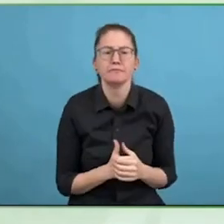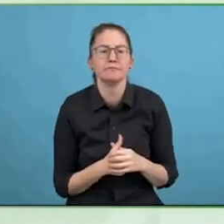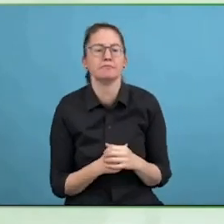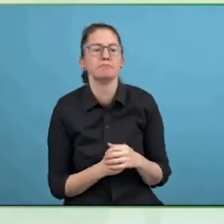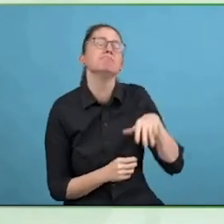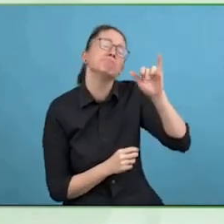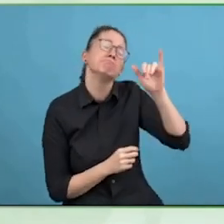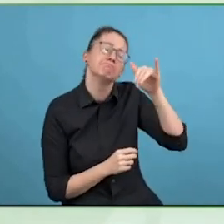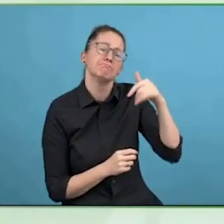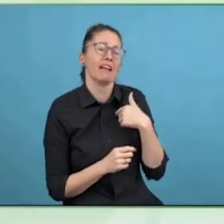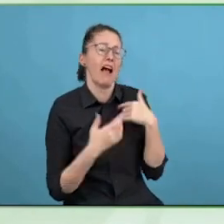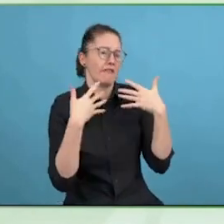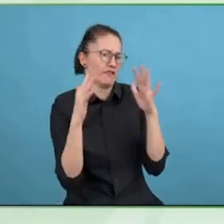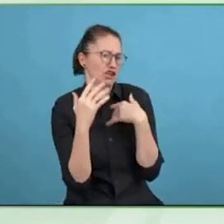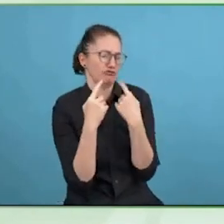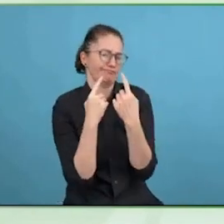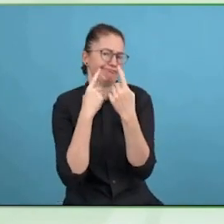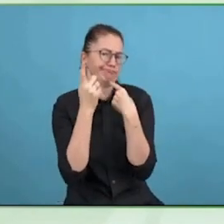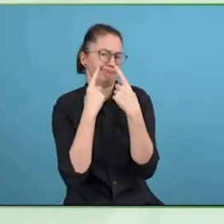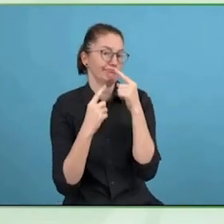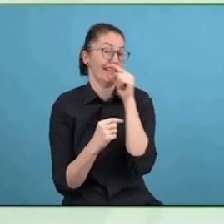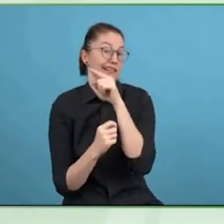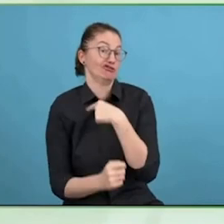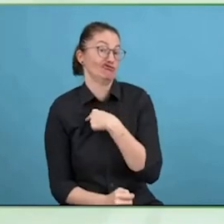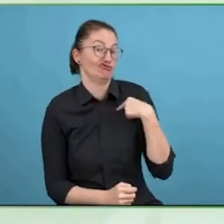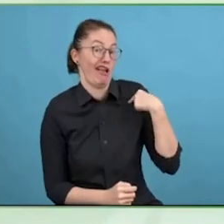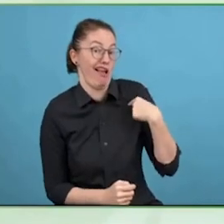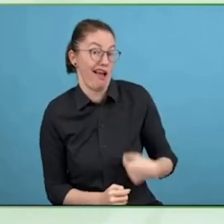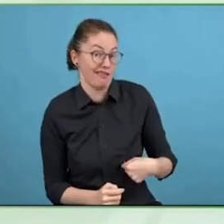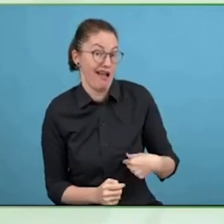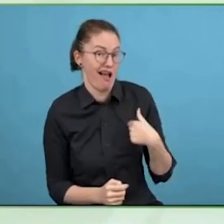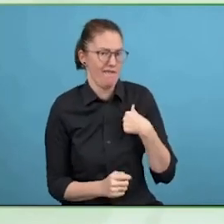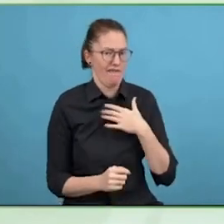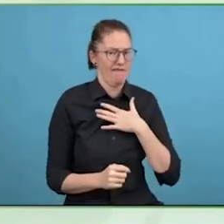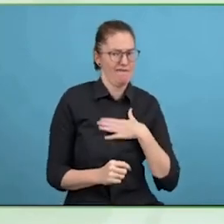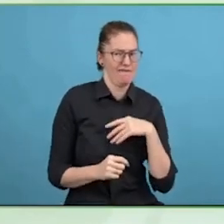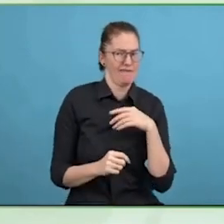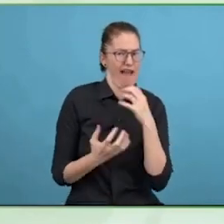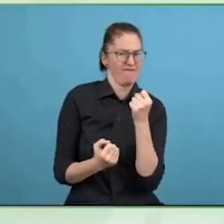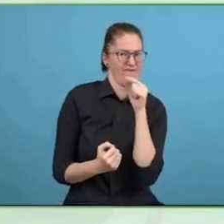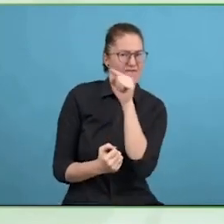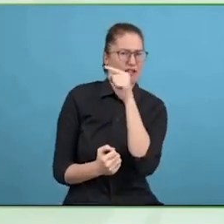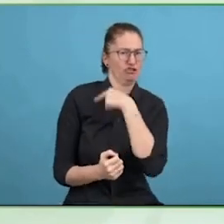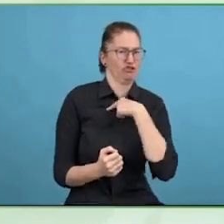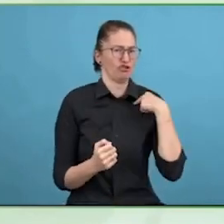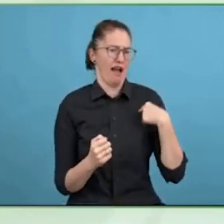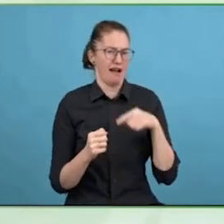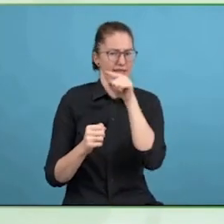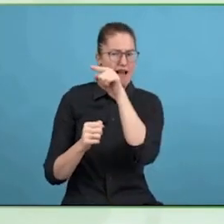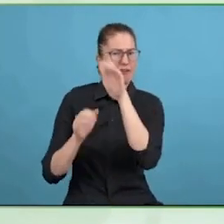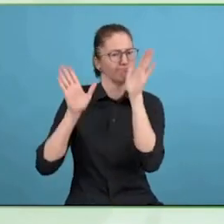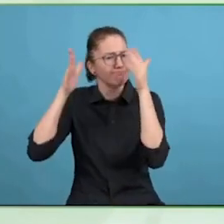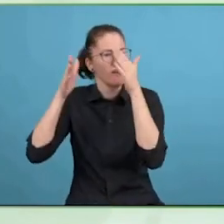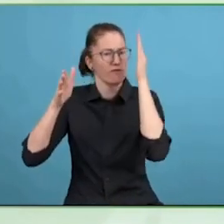straight no and we're looking very strongly at the Canadian chapter because branch is something we have been asked to translate all